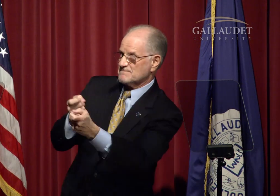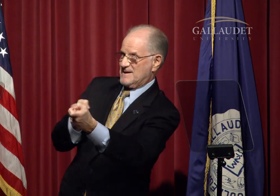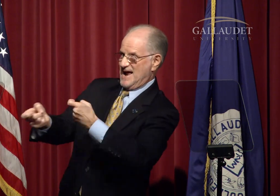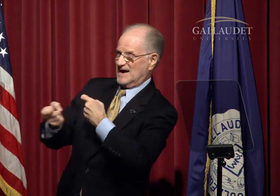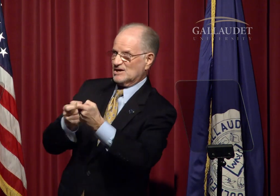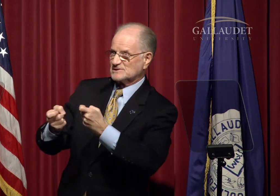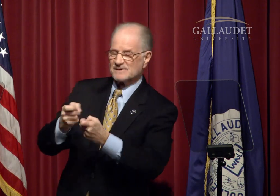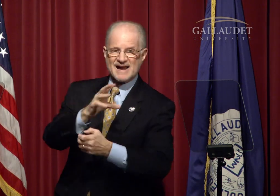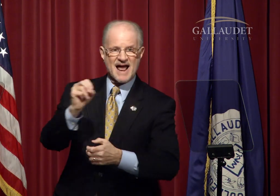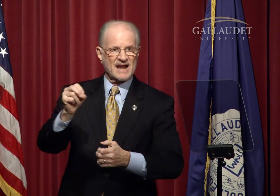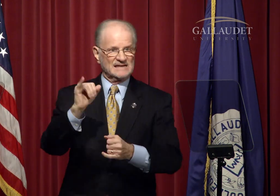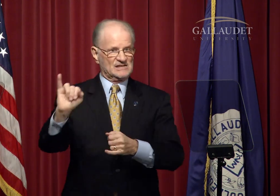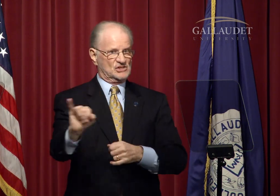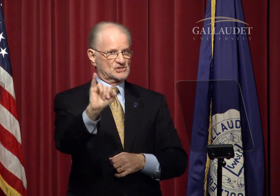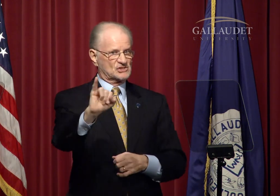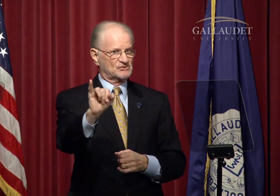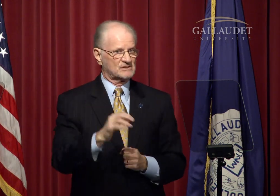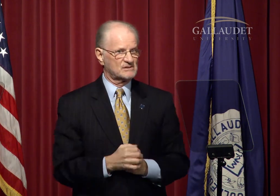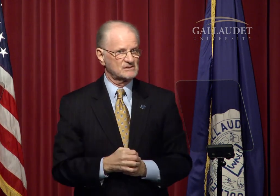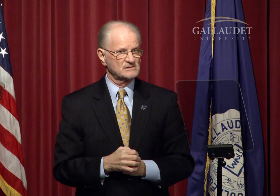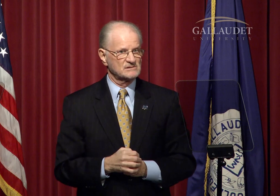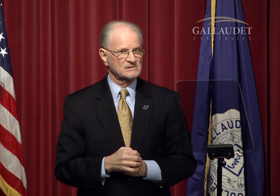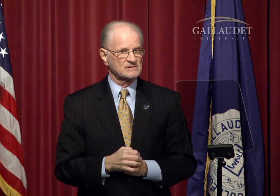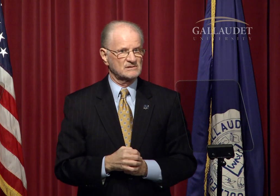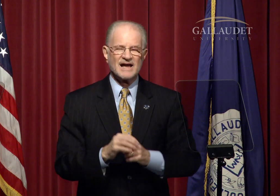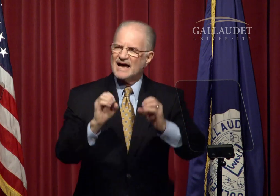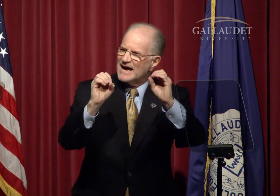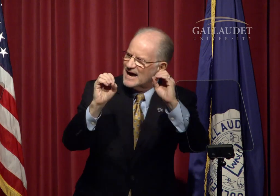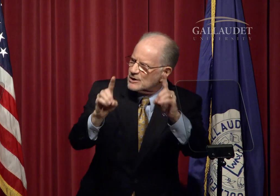Risk Management and Insurance,